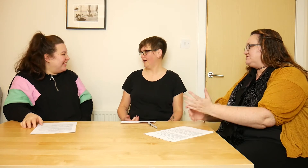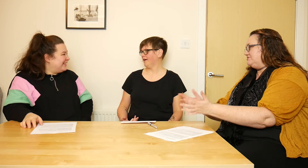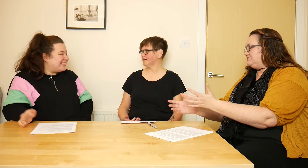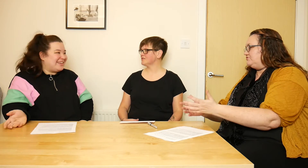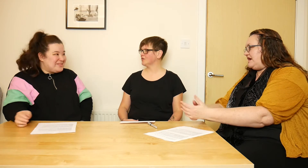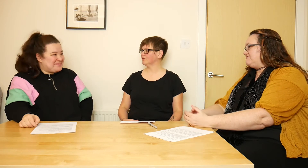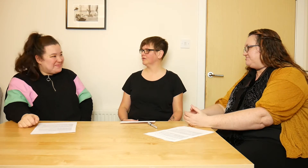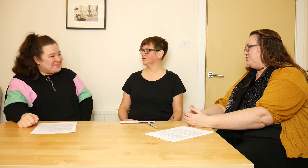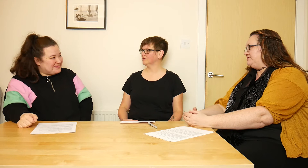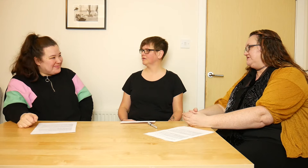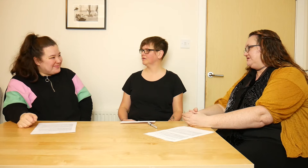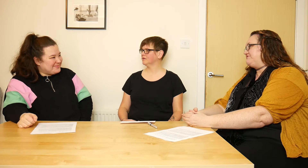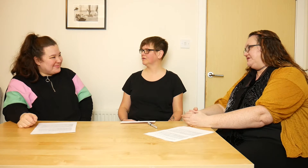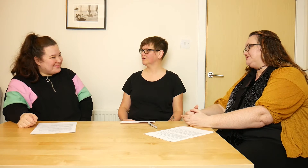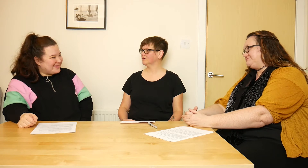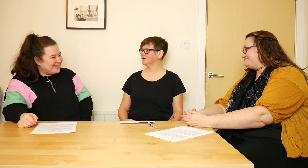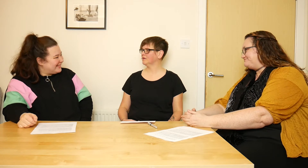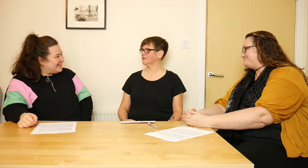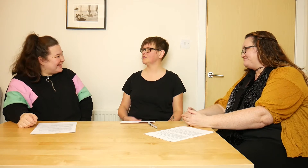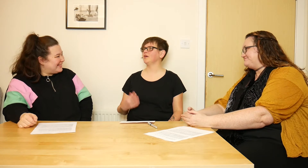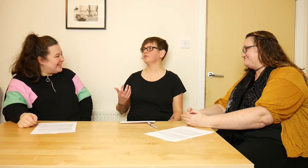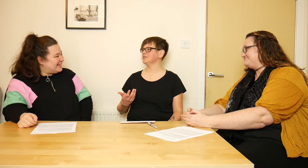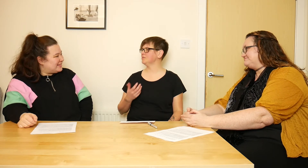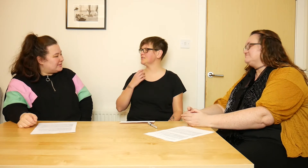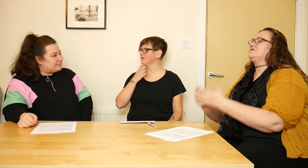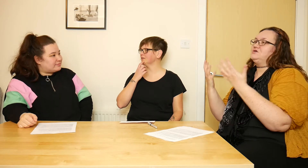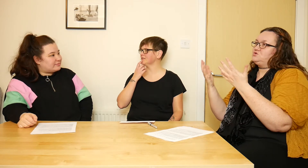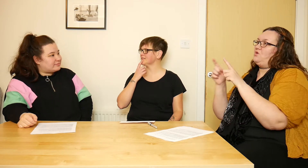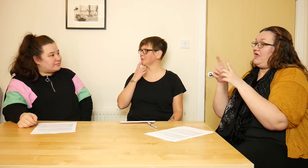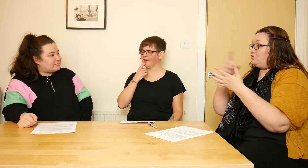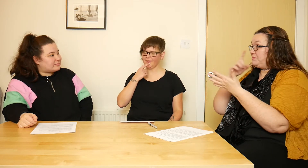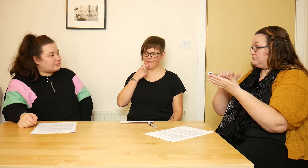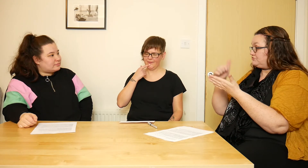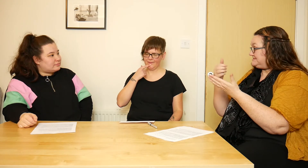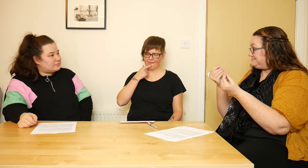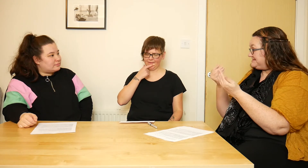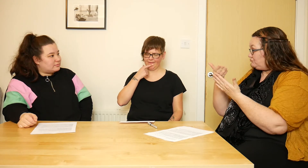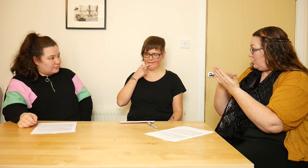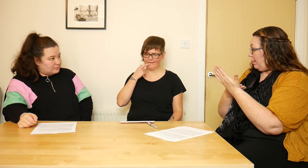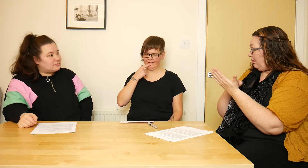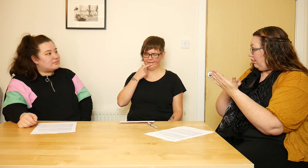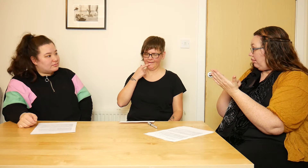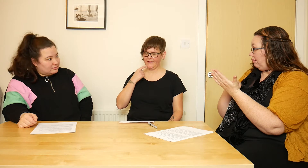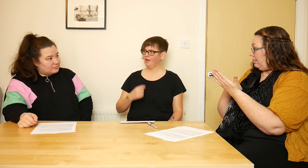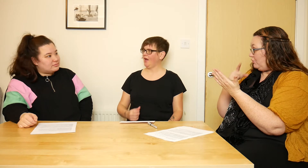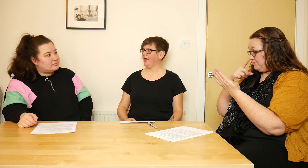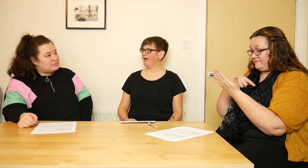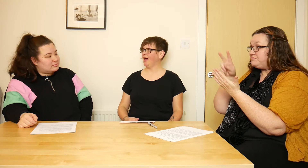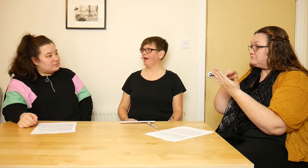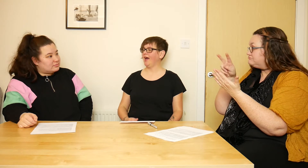so you have to meet all the different needs. -Uh-huh, so. So like, printed materials as well...